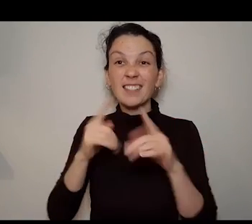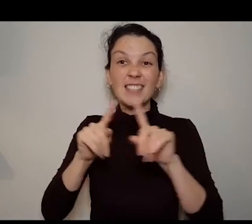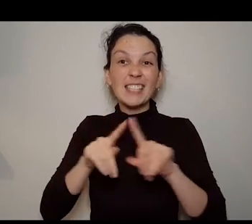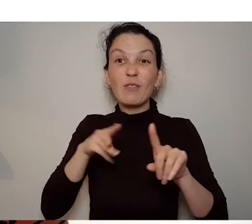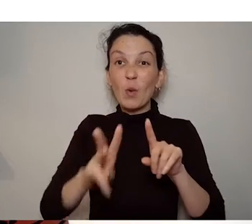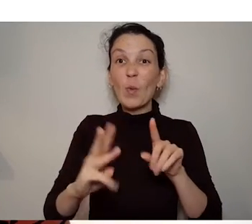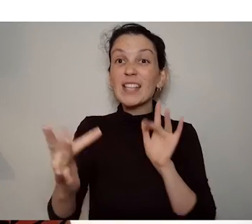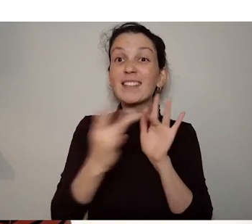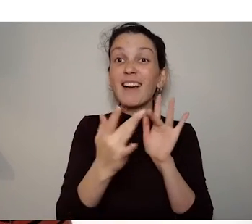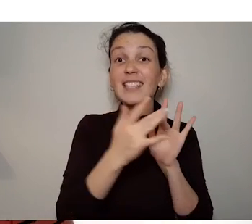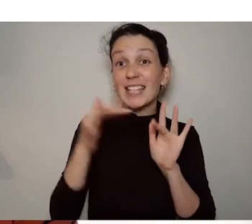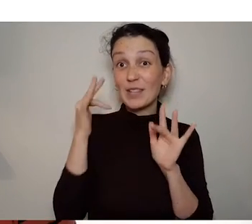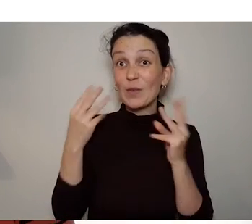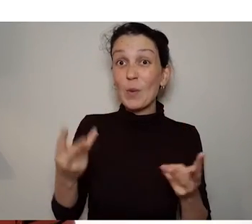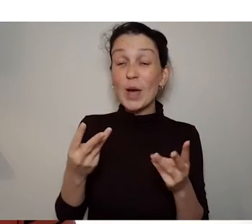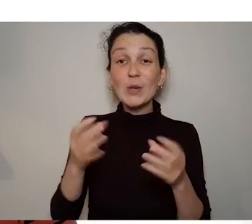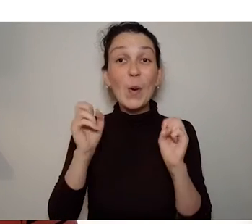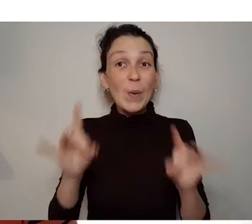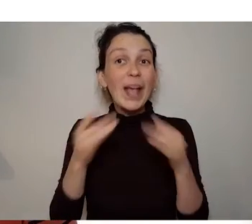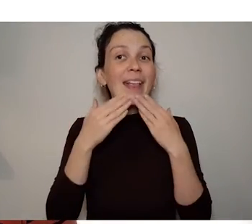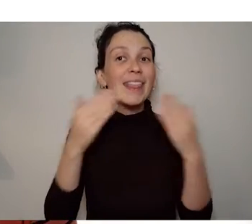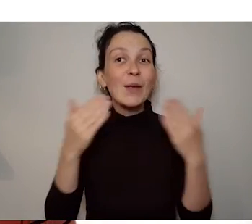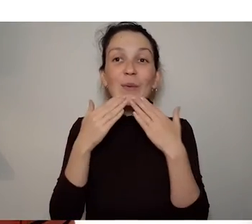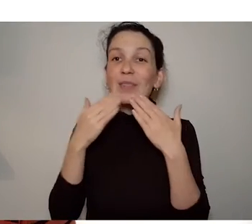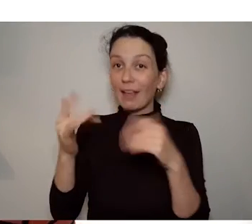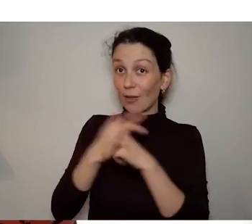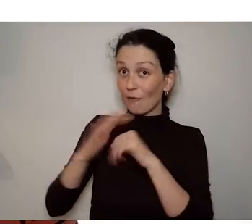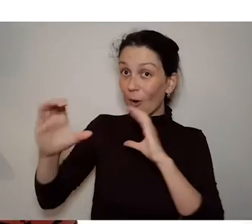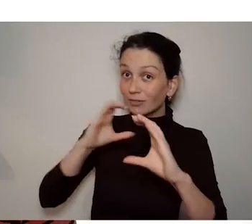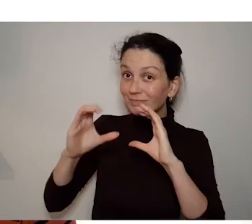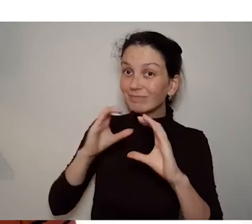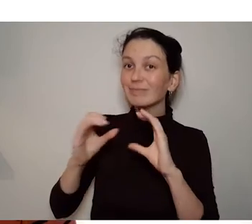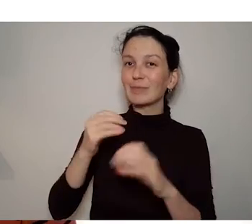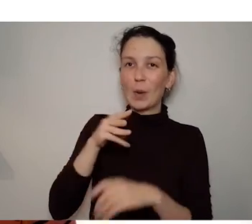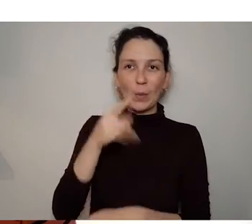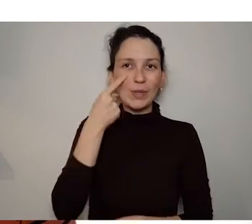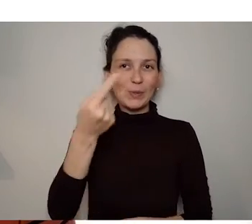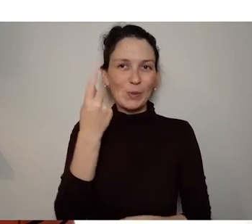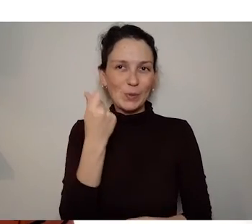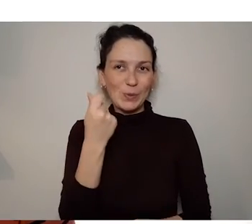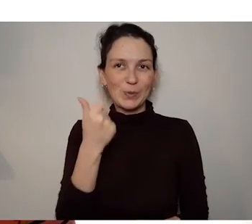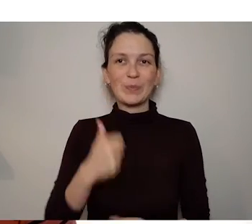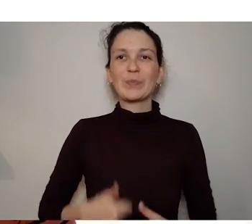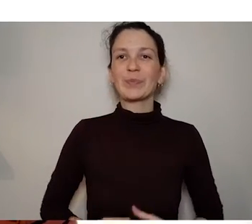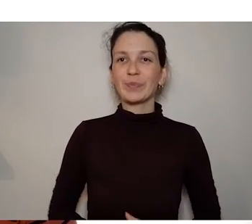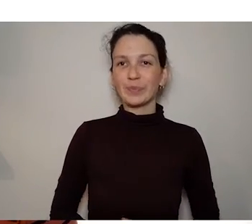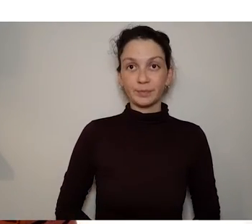I hope you enjoyed this episode of 9plus as I said during the intro there are